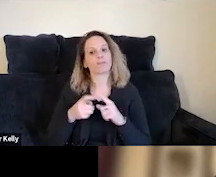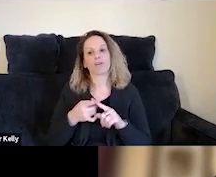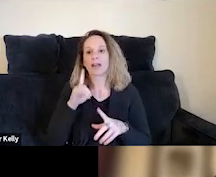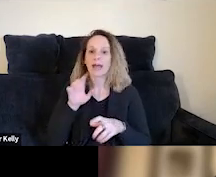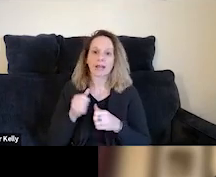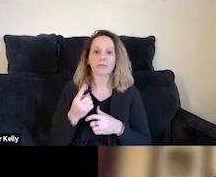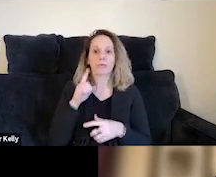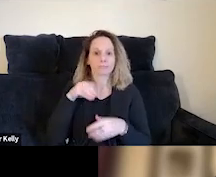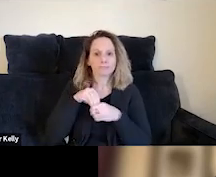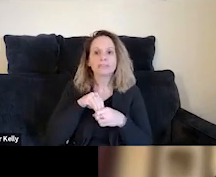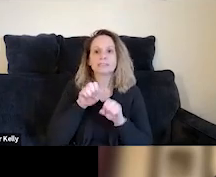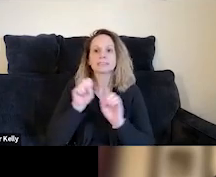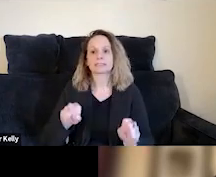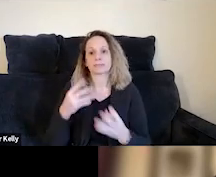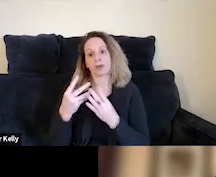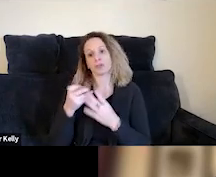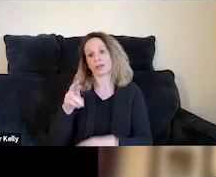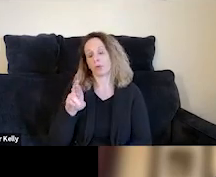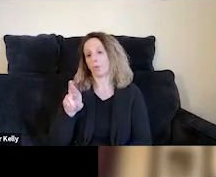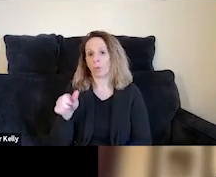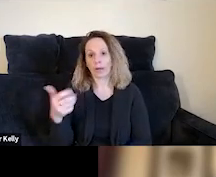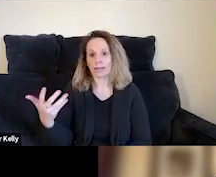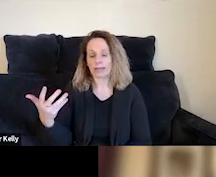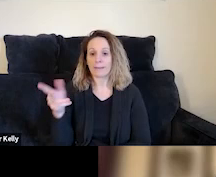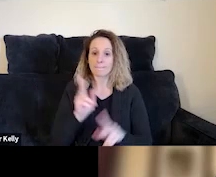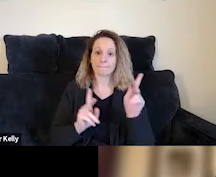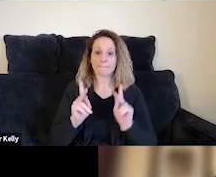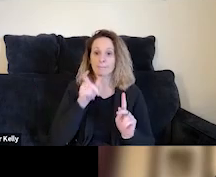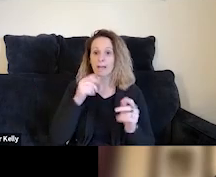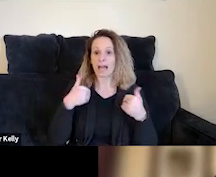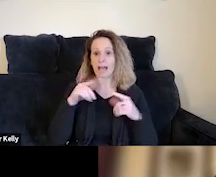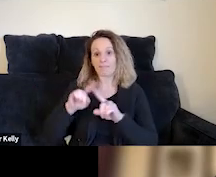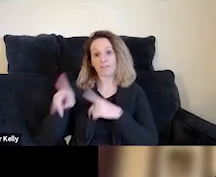whether incarcerated or otherwise, or they can be people who have different types of investments